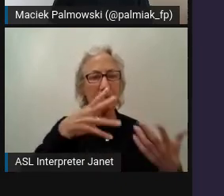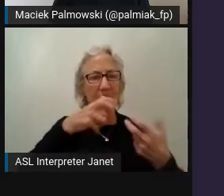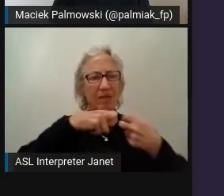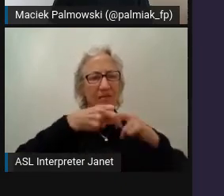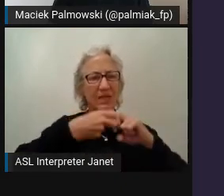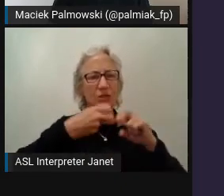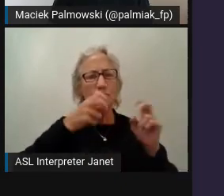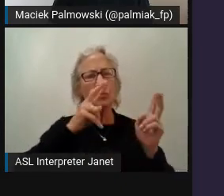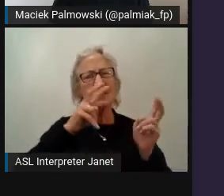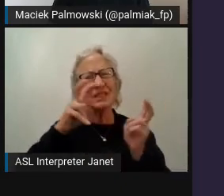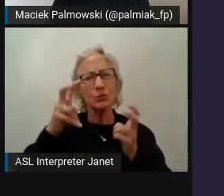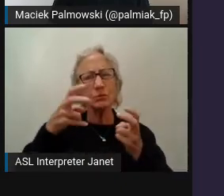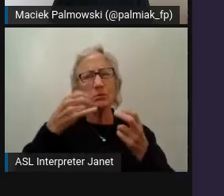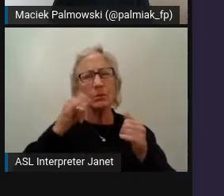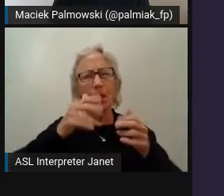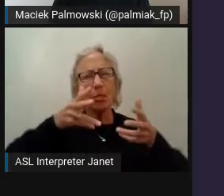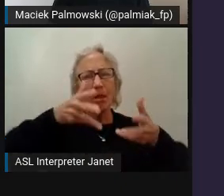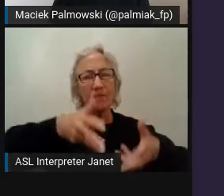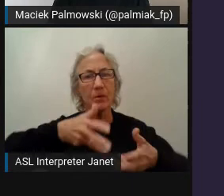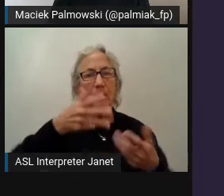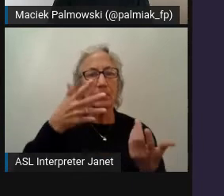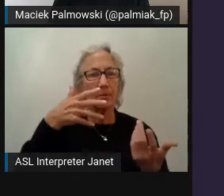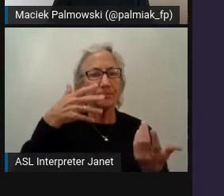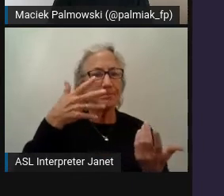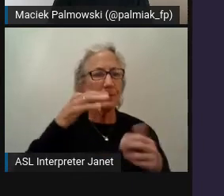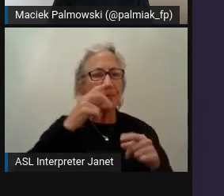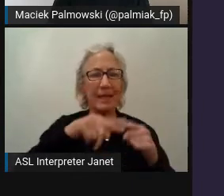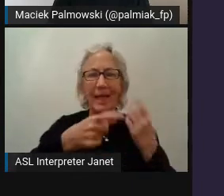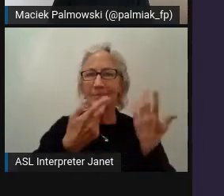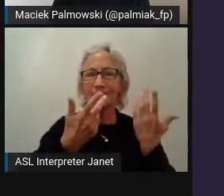that now we won't automate everything.